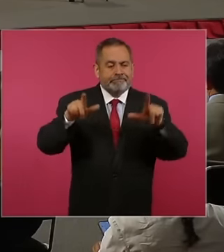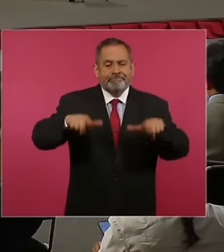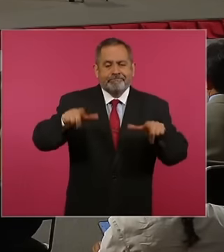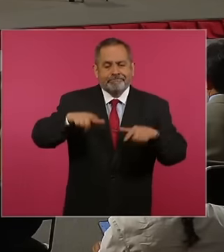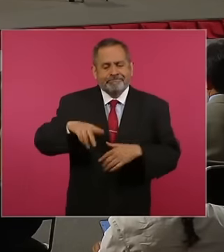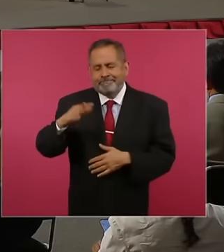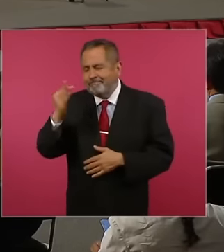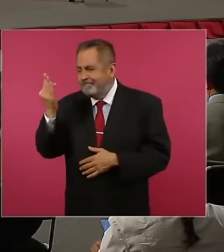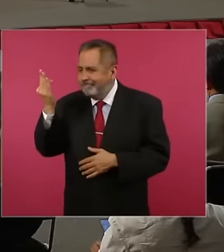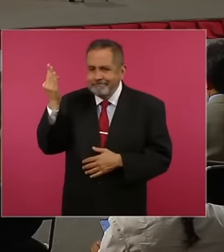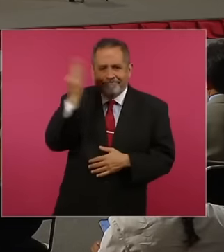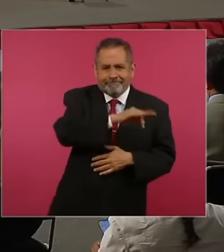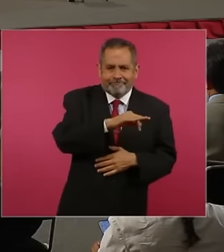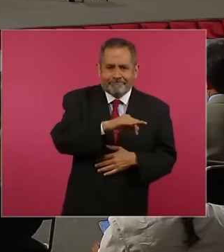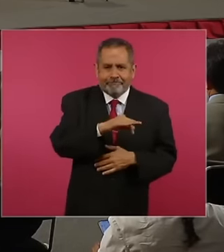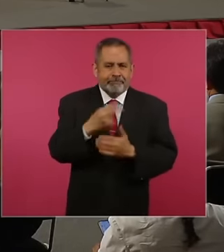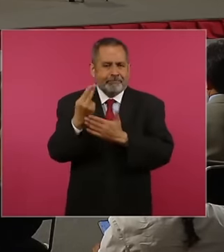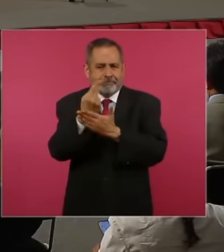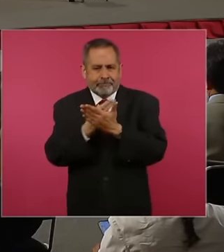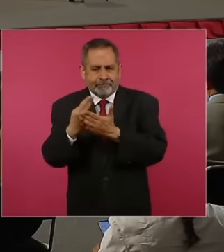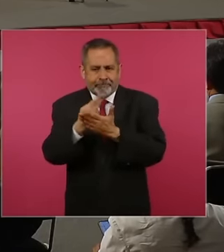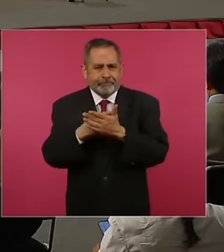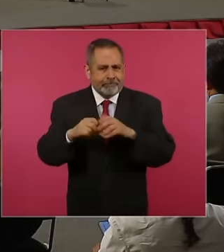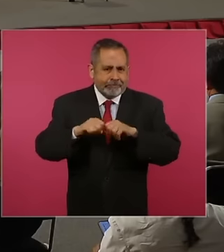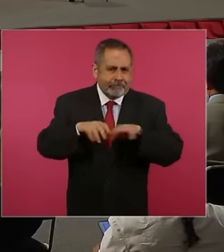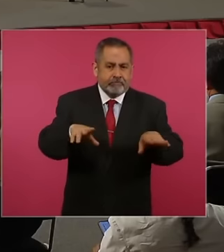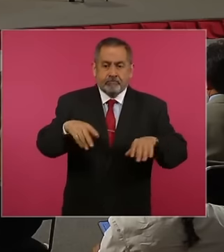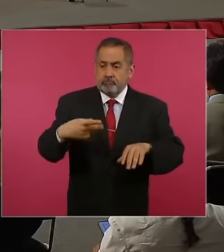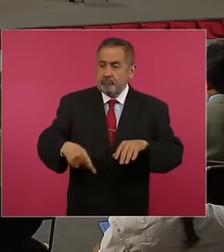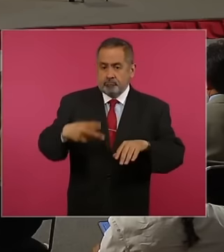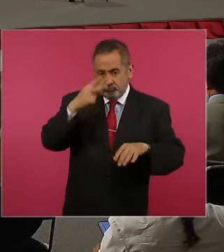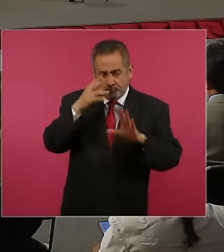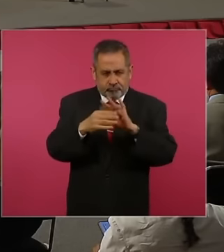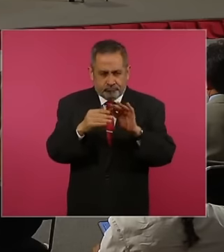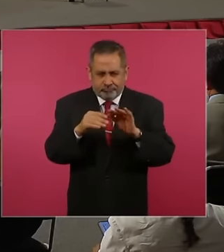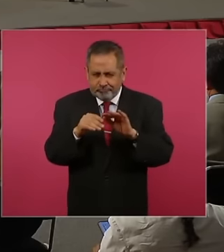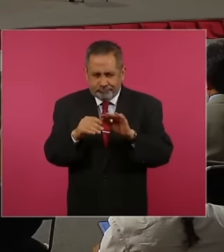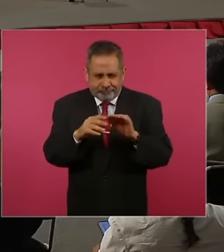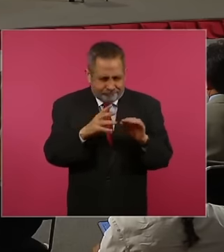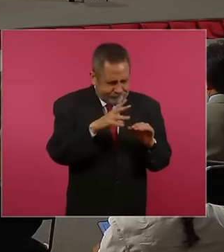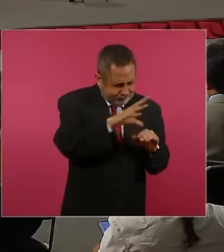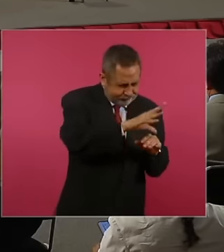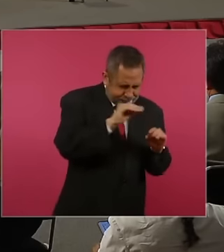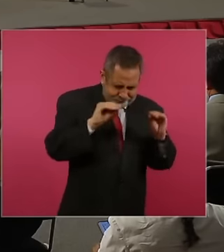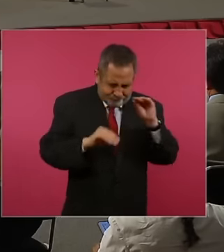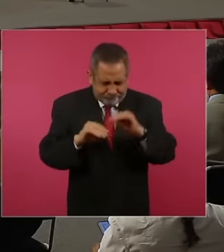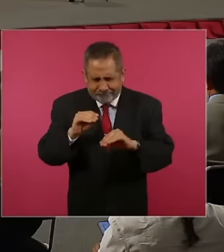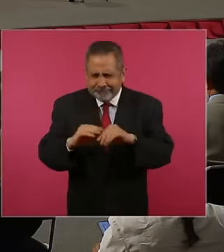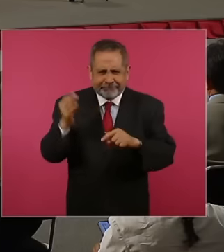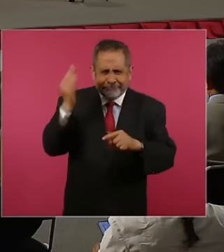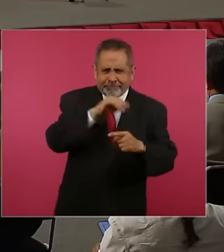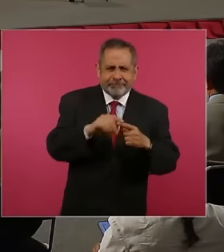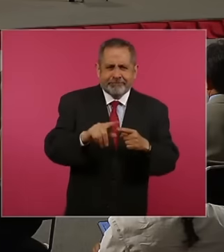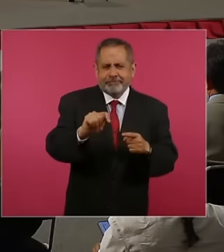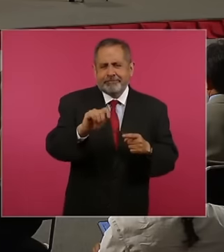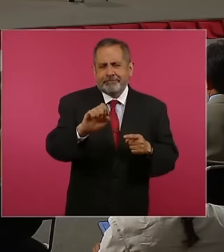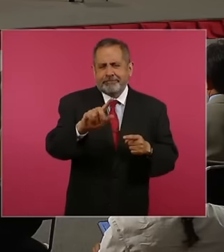they use logos of television stations and media nationals cloning media like Televisa Forbes